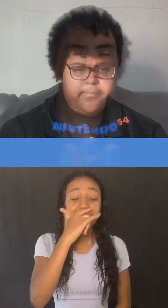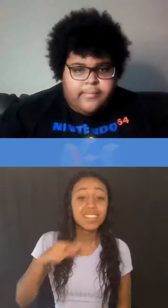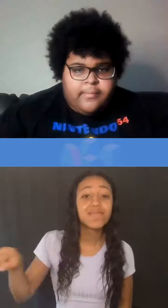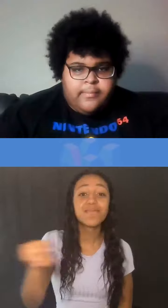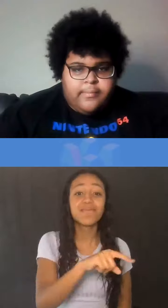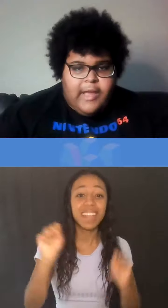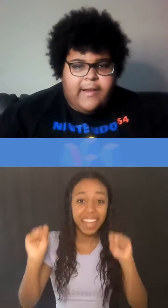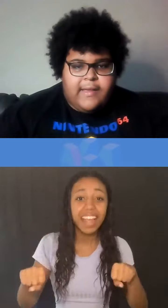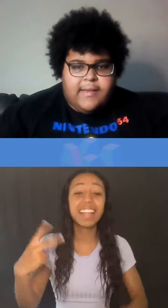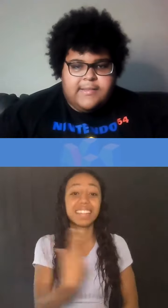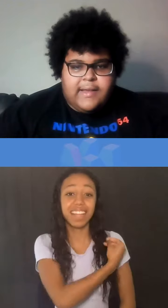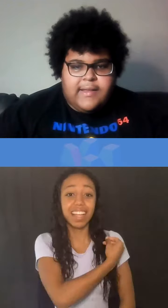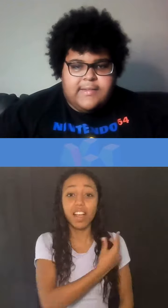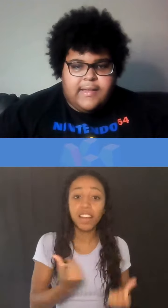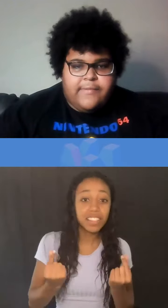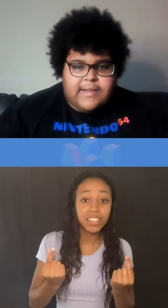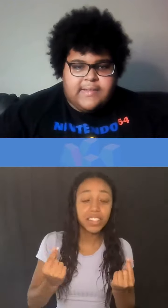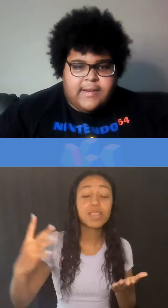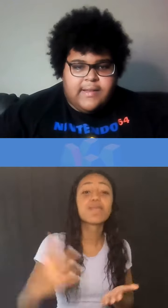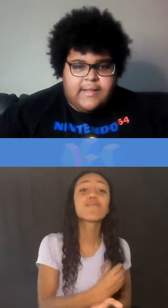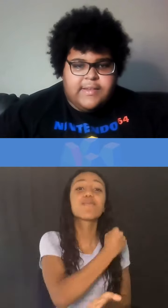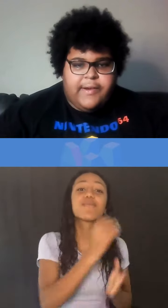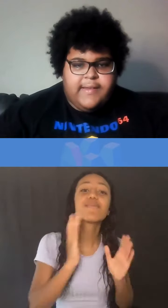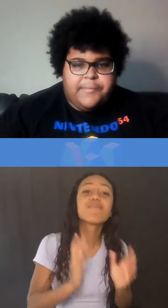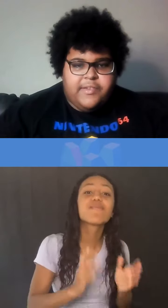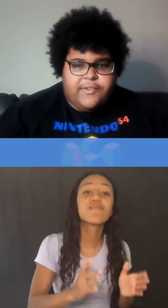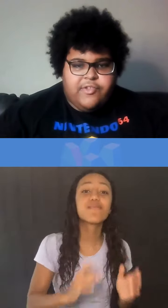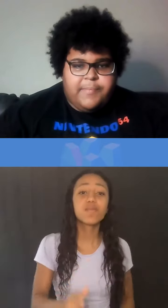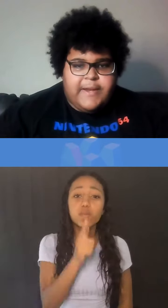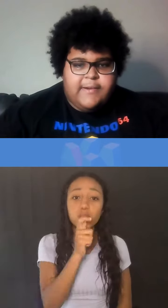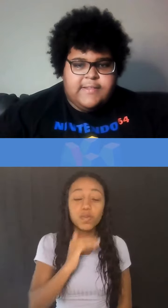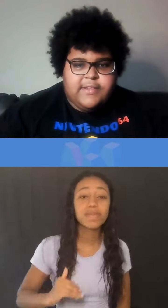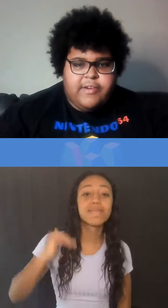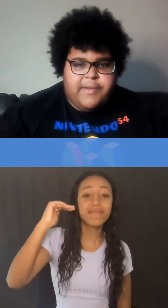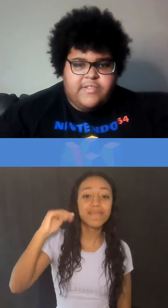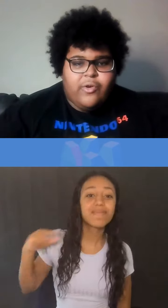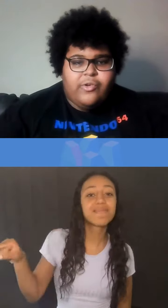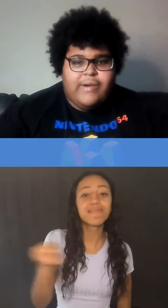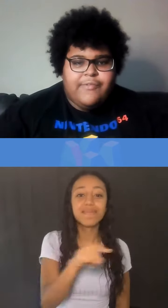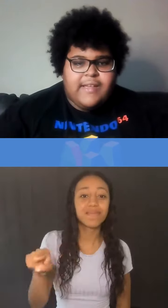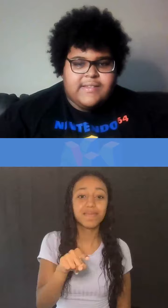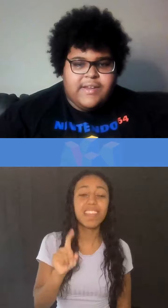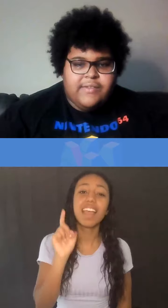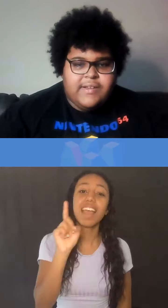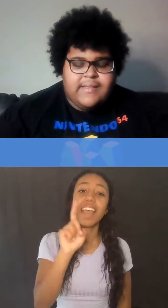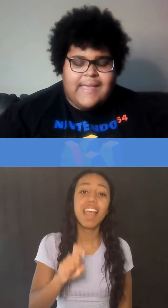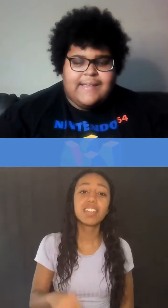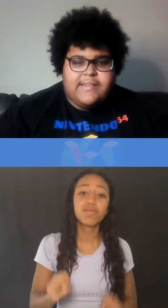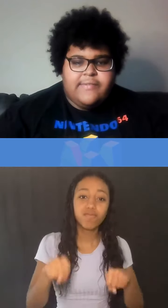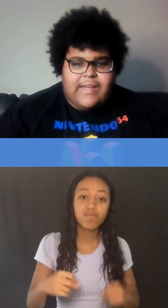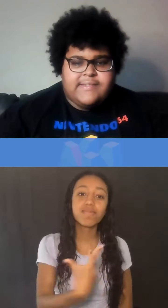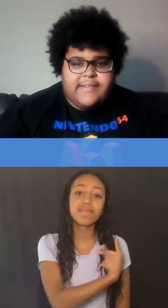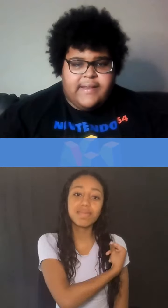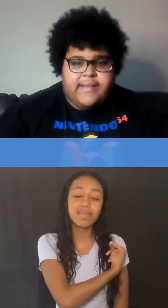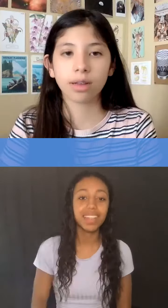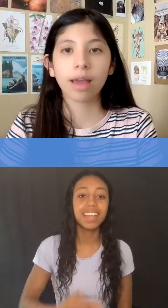Now that kids like us can get vaccinated, it’s a great time to talk to our parents, grandparents, or whoever takes care of us, and ask to get vaccinated.